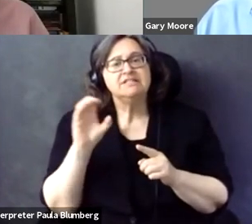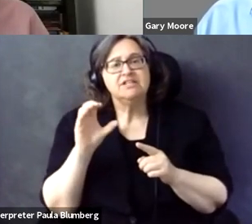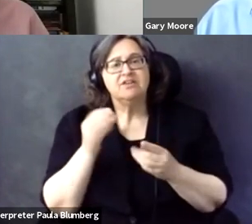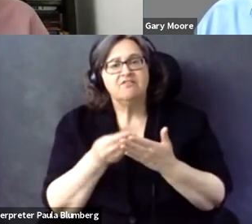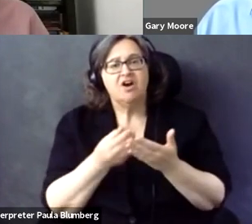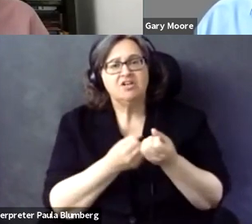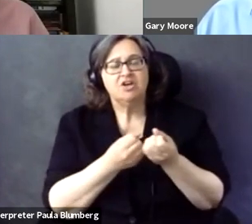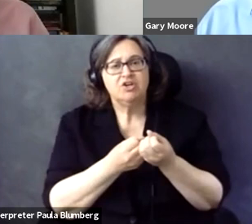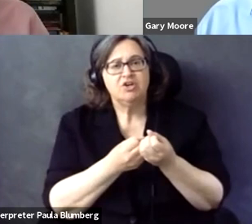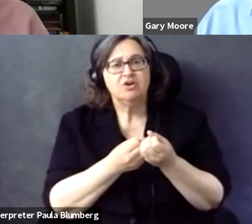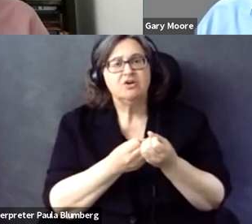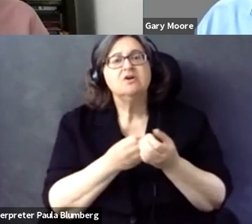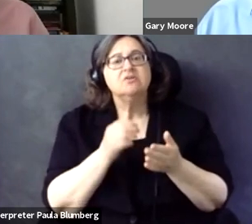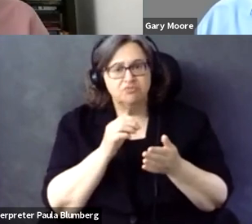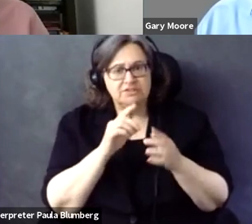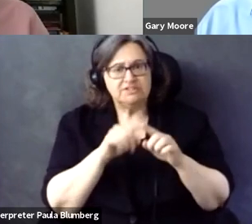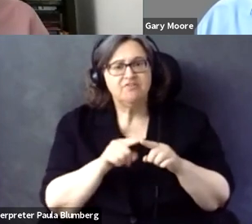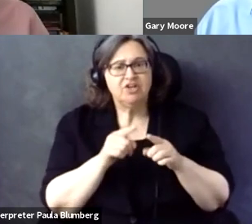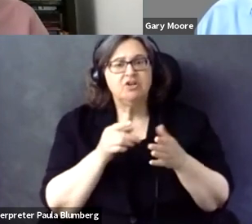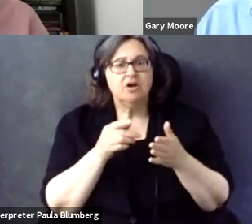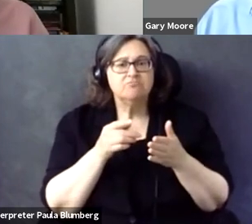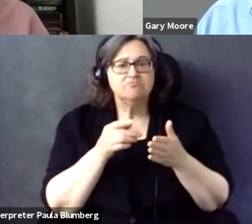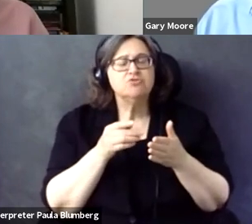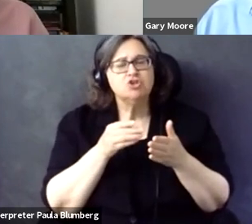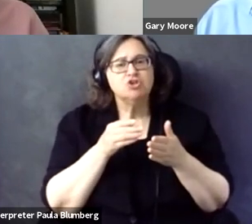we are working on through an EC funded project called way